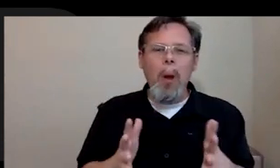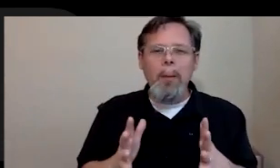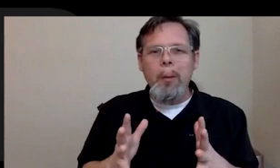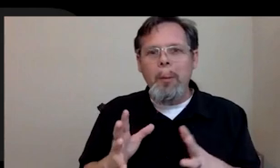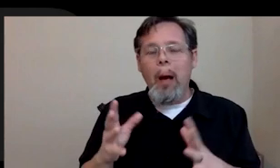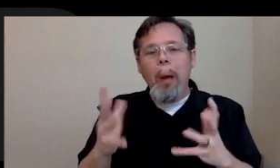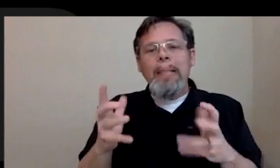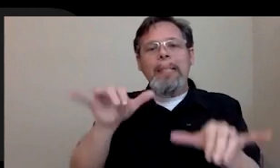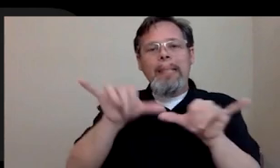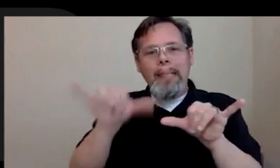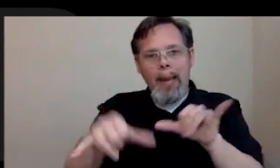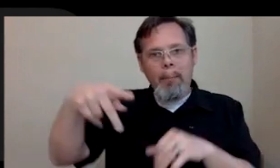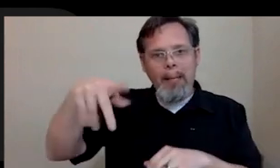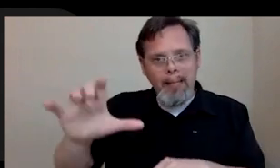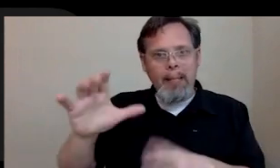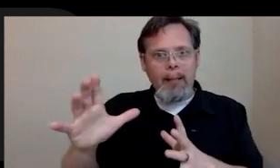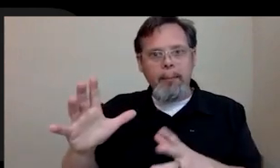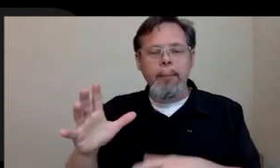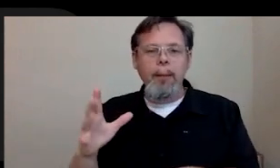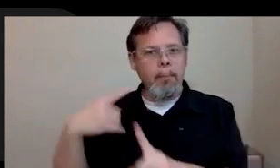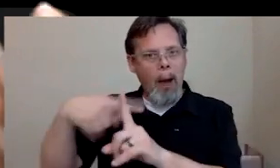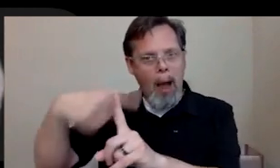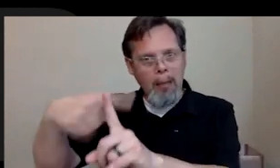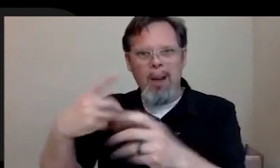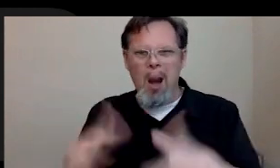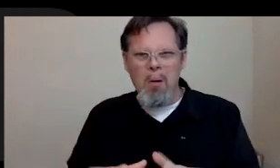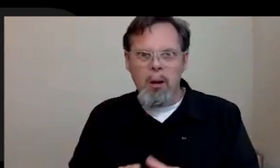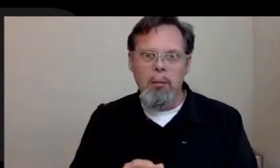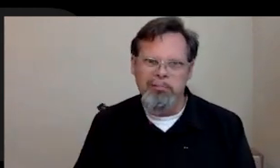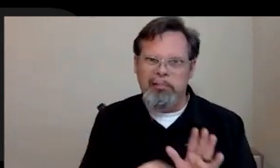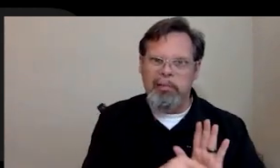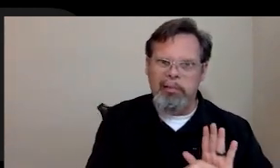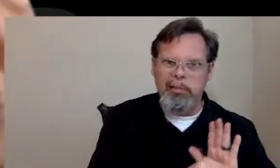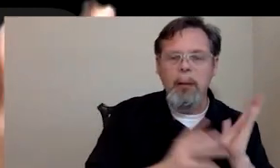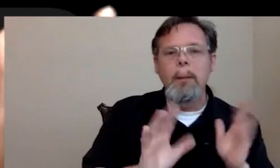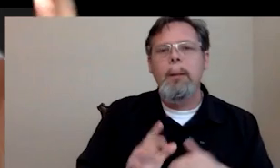to I want to be uplifting here. And I don't want to get into, like, the drudges of, like, suffering.